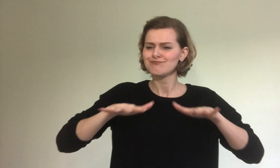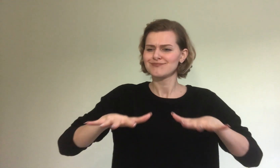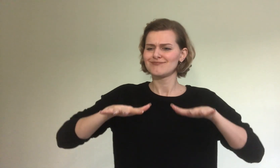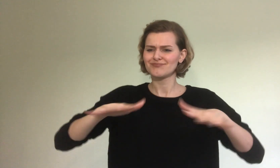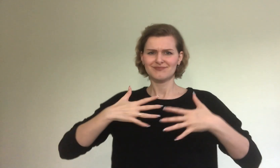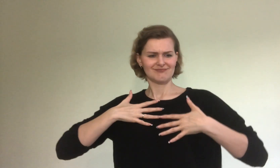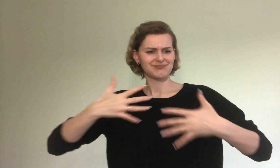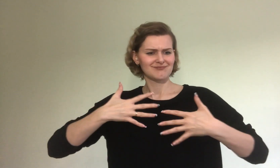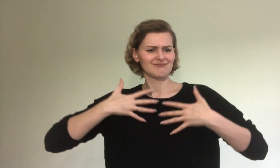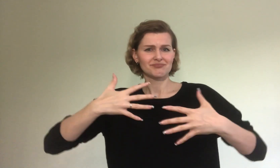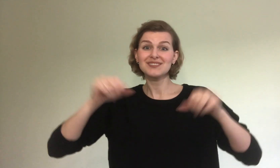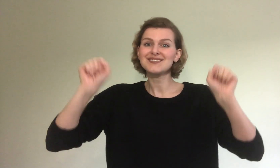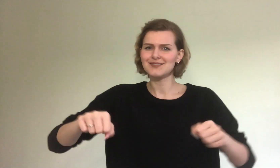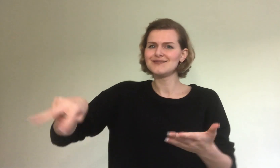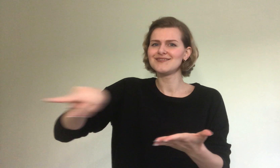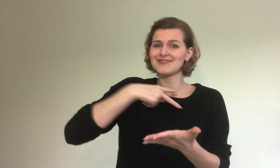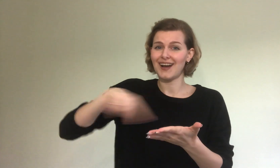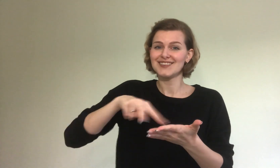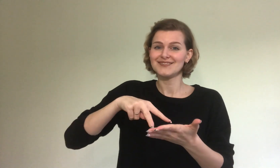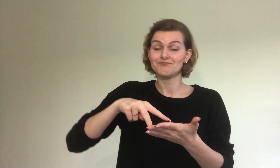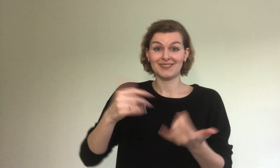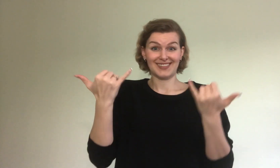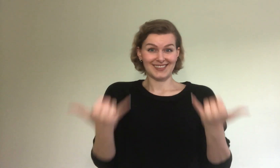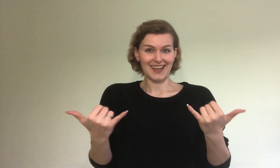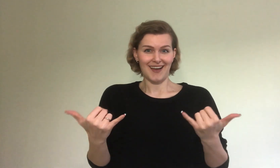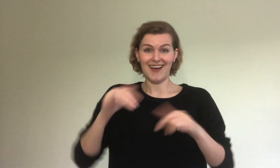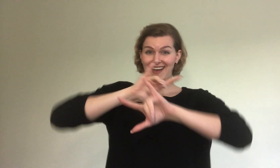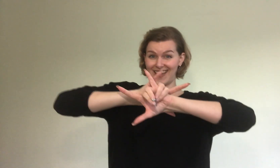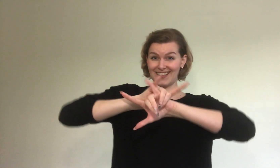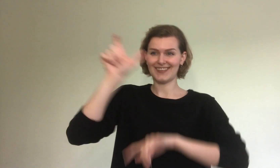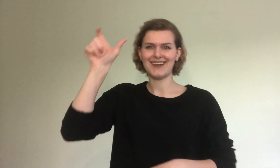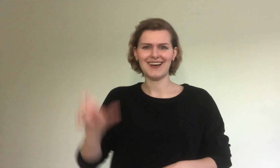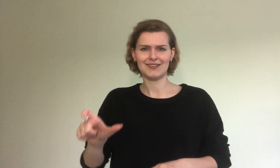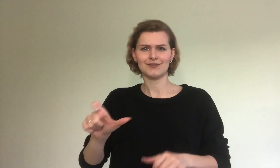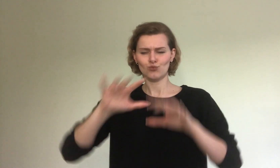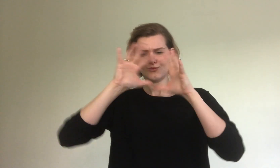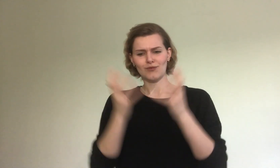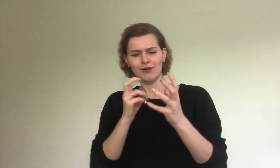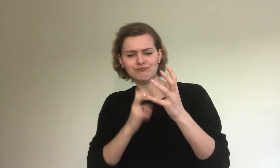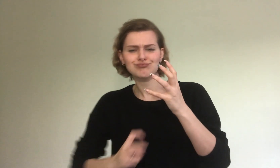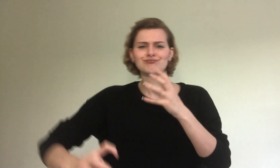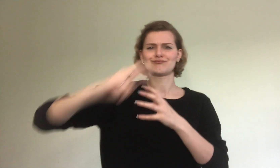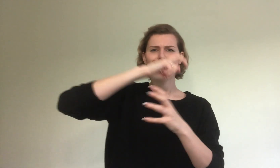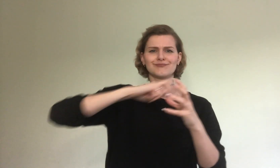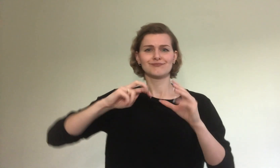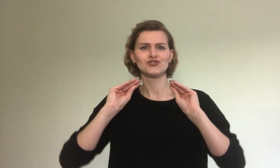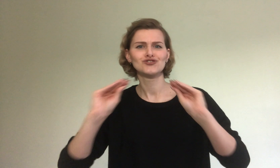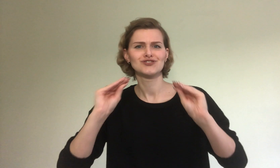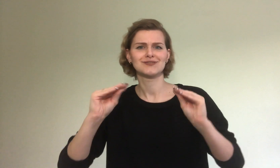After all, Deaf people can feel the vibration from music and dance. Currently, Andrey travels around